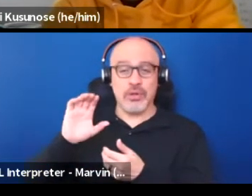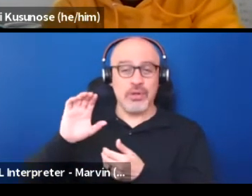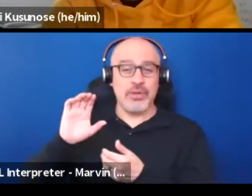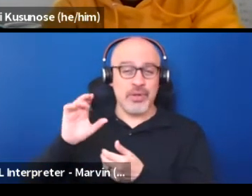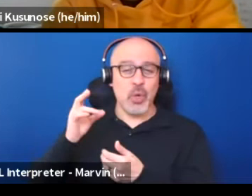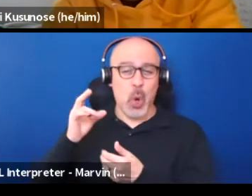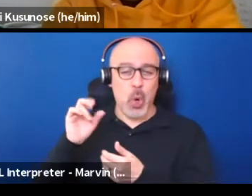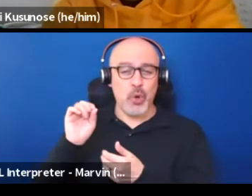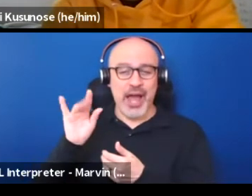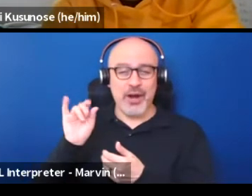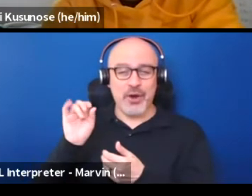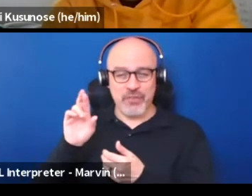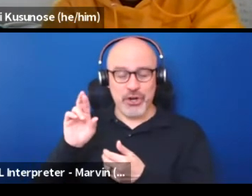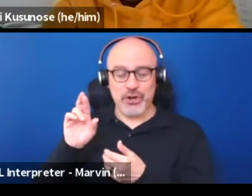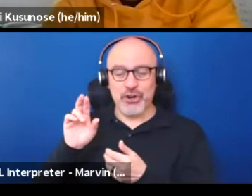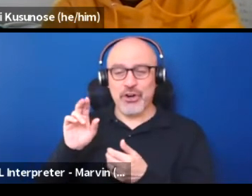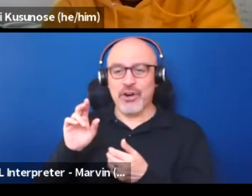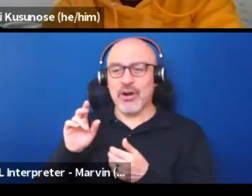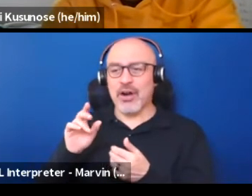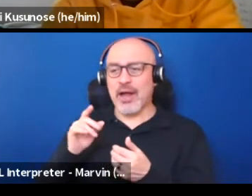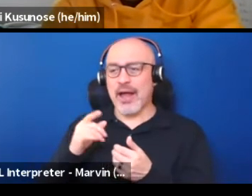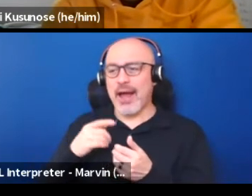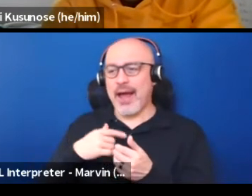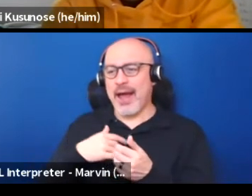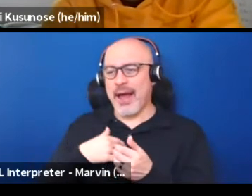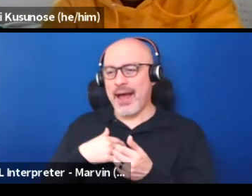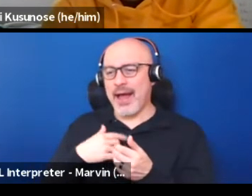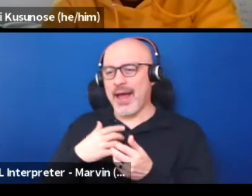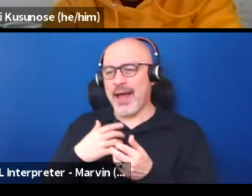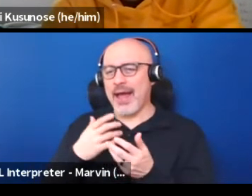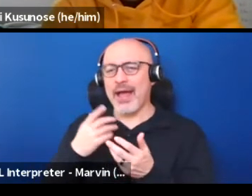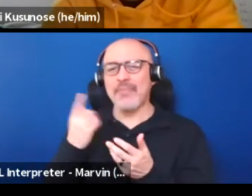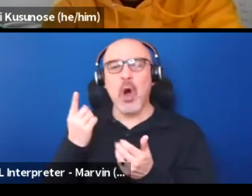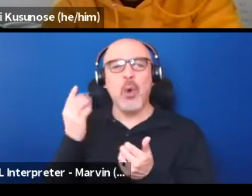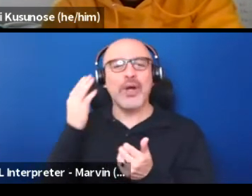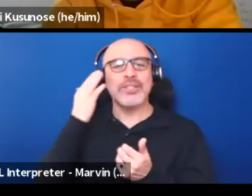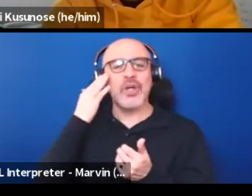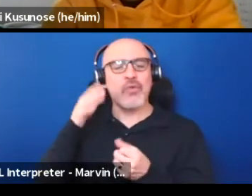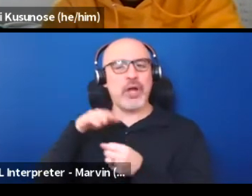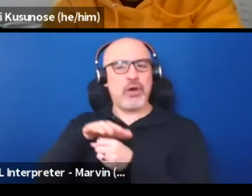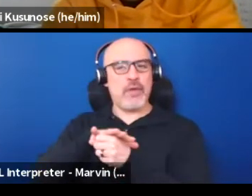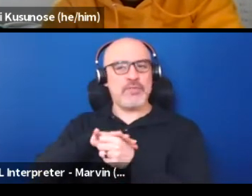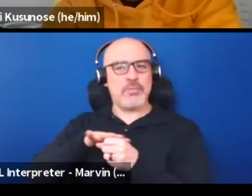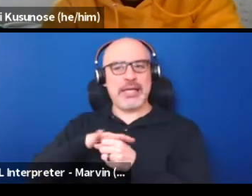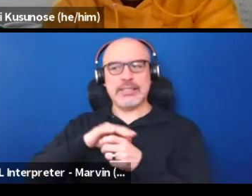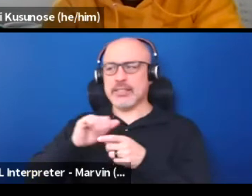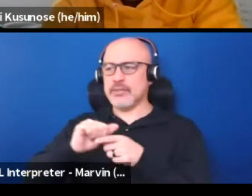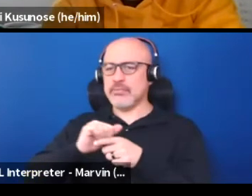in the very beginning, I've always been aware of spaces, rehearsal spaces, performance spaces